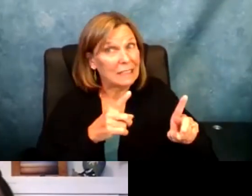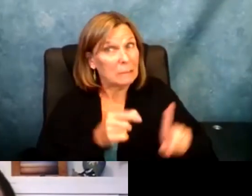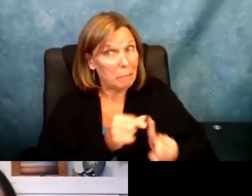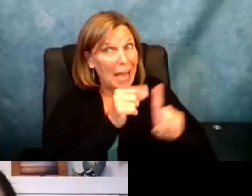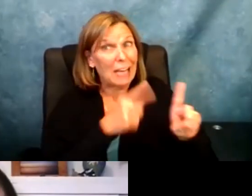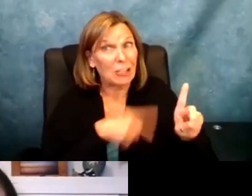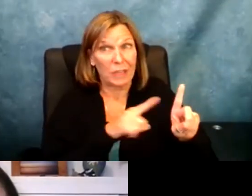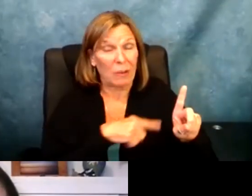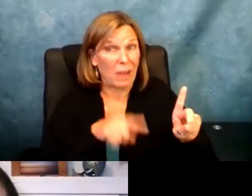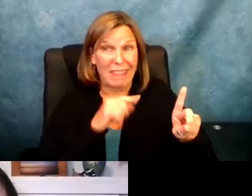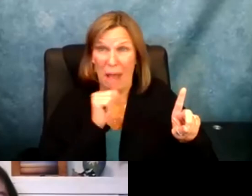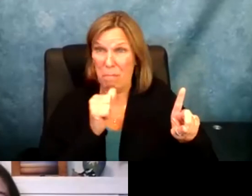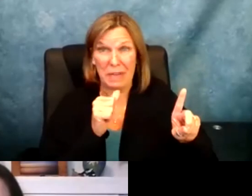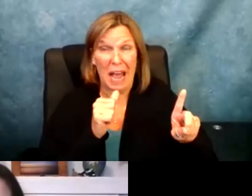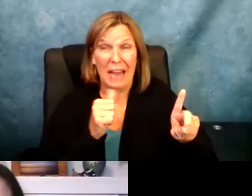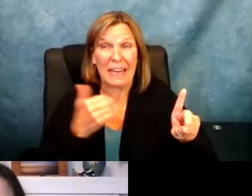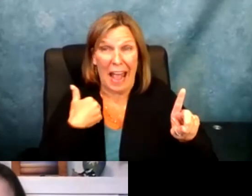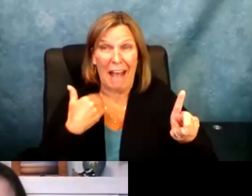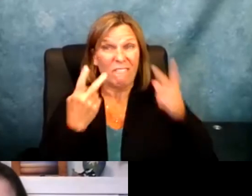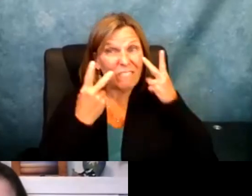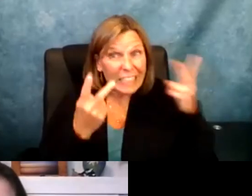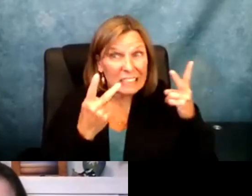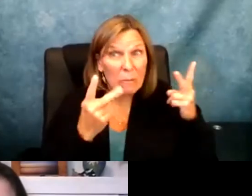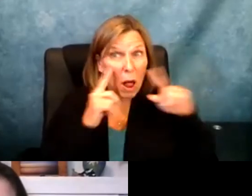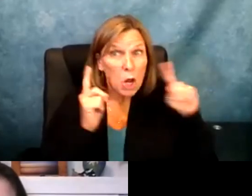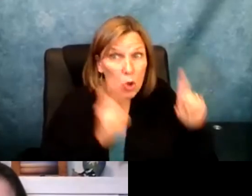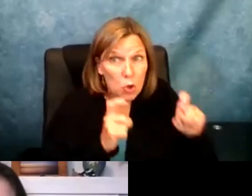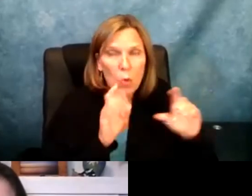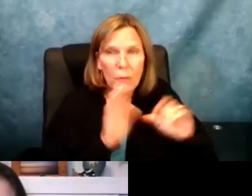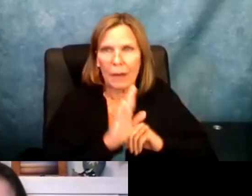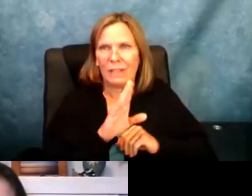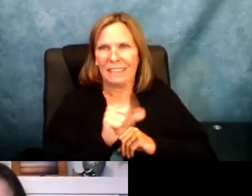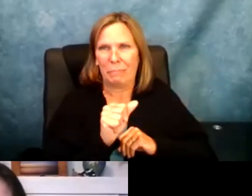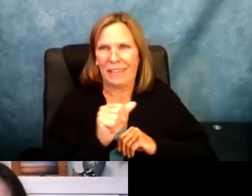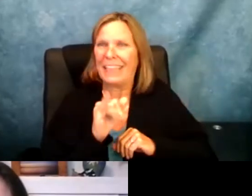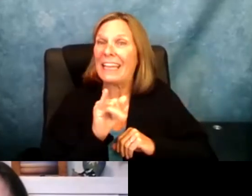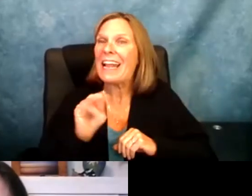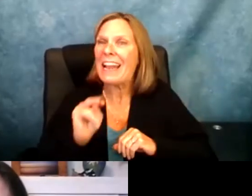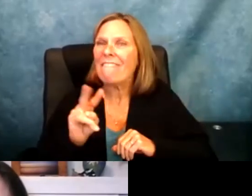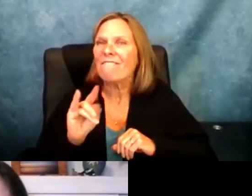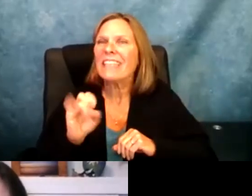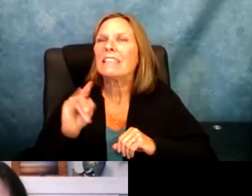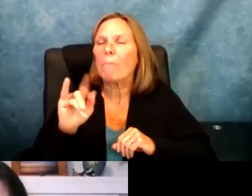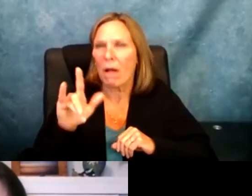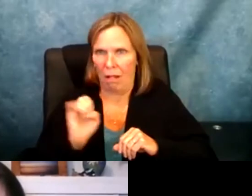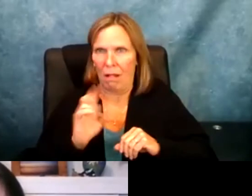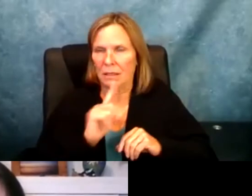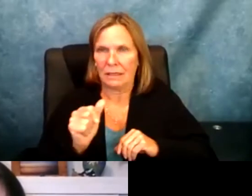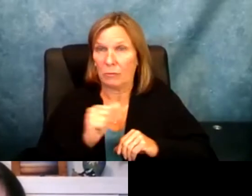one thing I meet along the line with the students, especially those who don't have visible disability